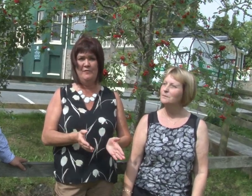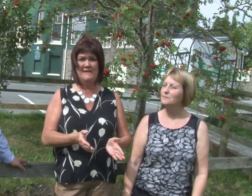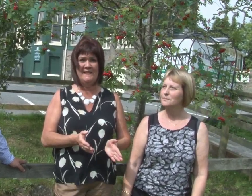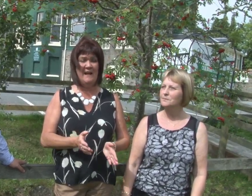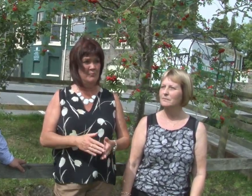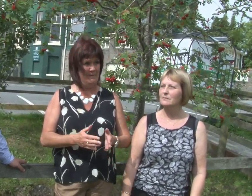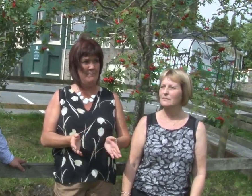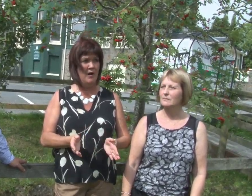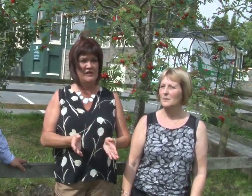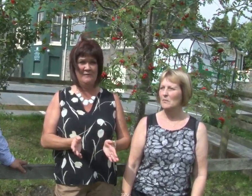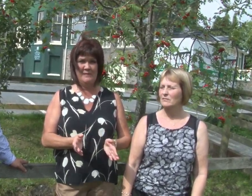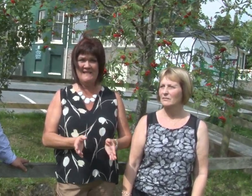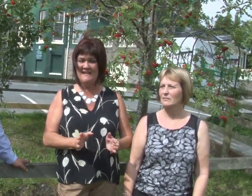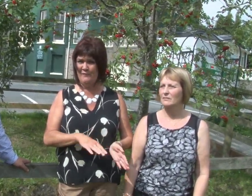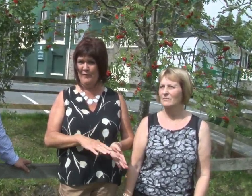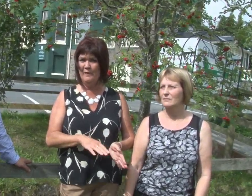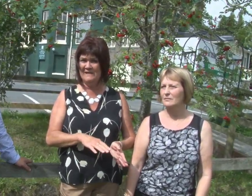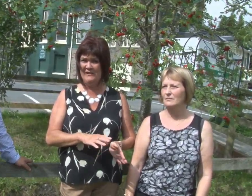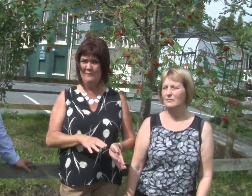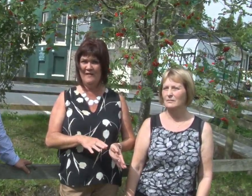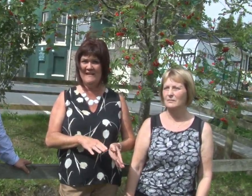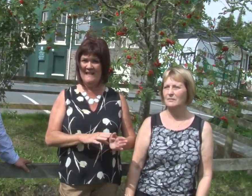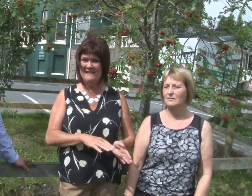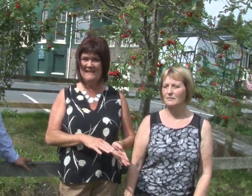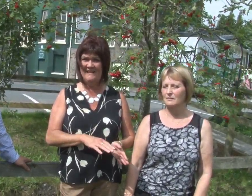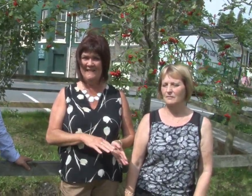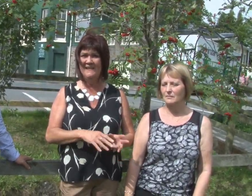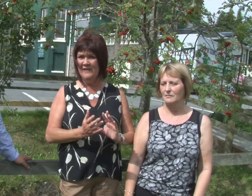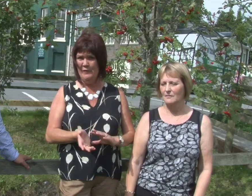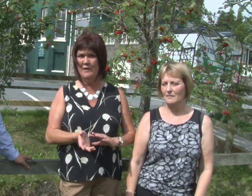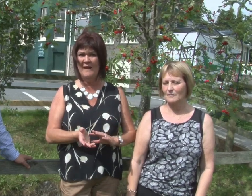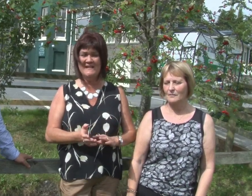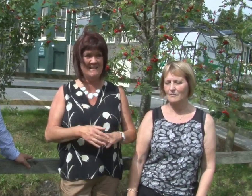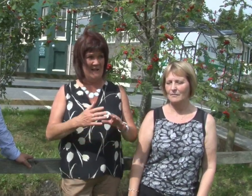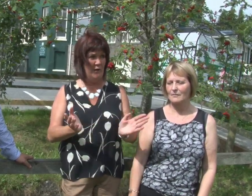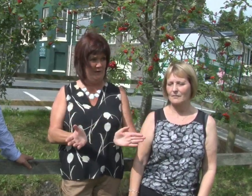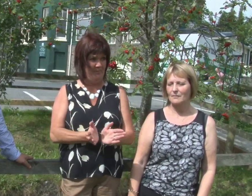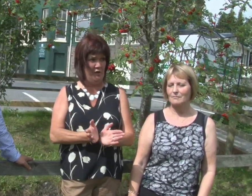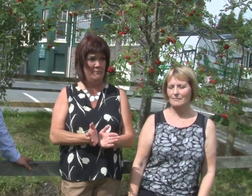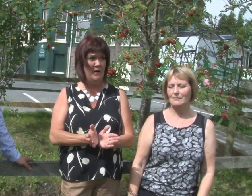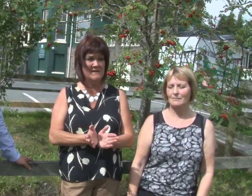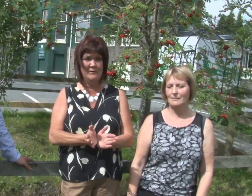and in partnership with the Centre for equality and human rights, Interlink, New Horizons a lot of third-party